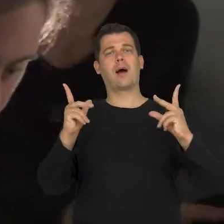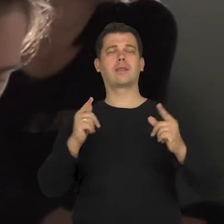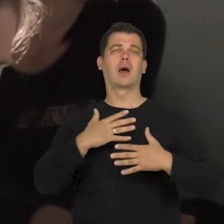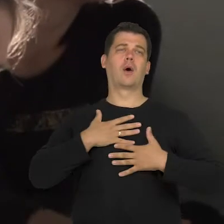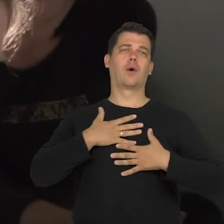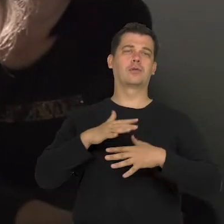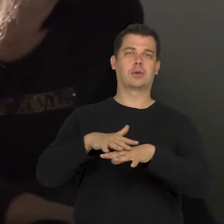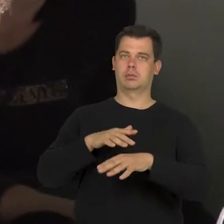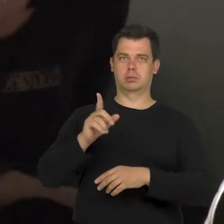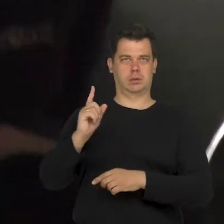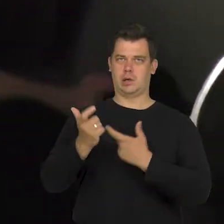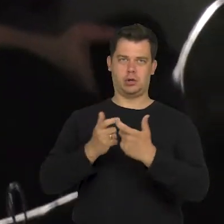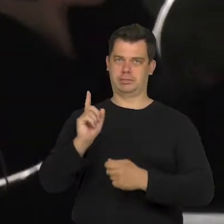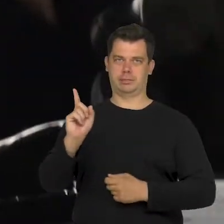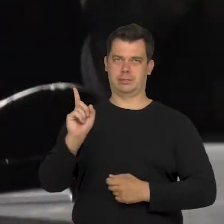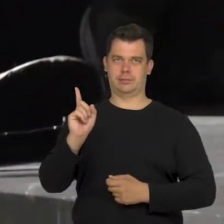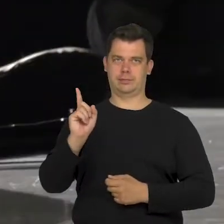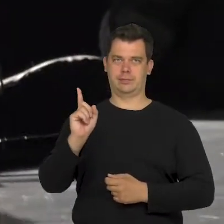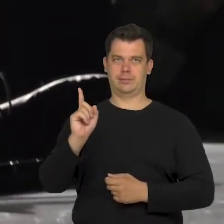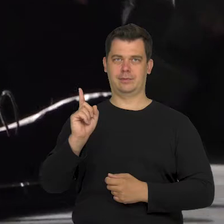background music